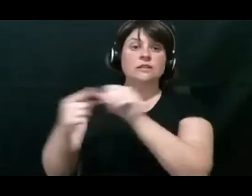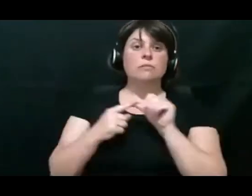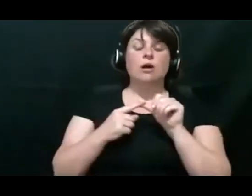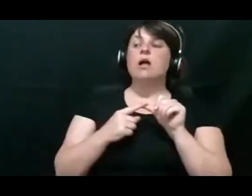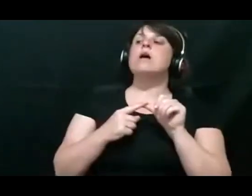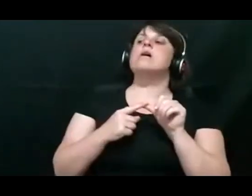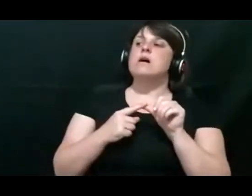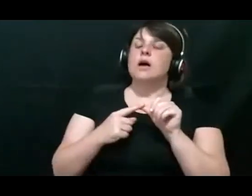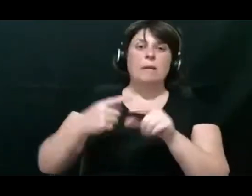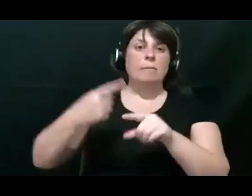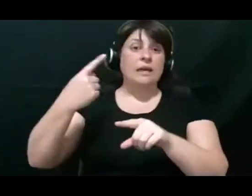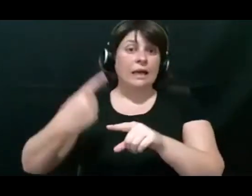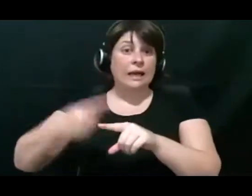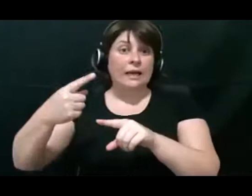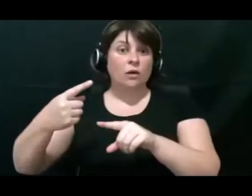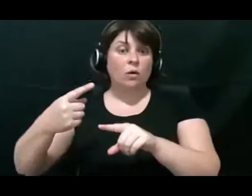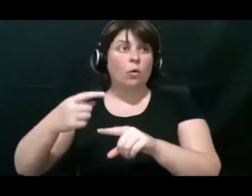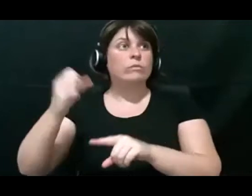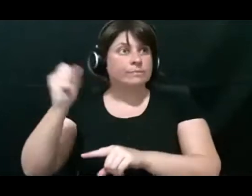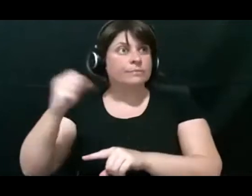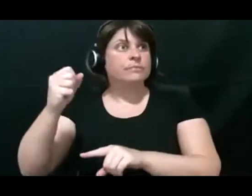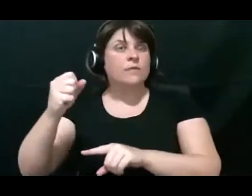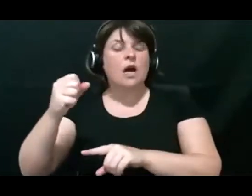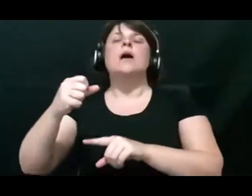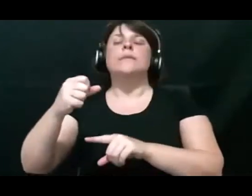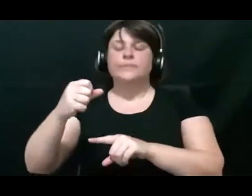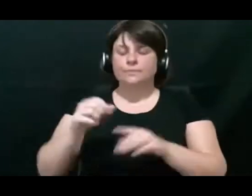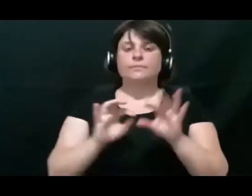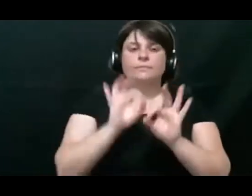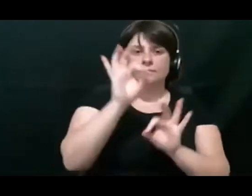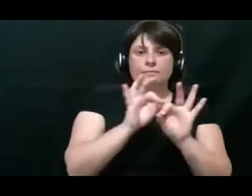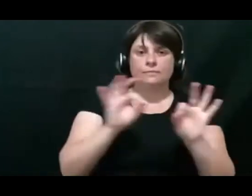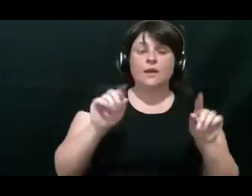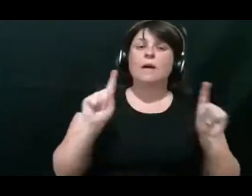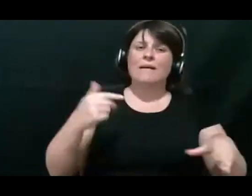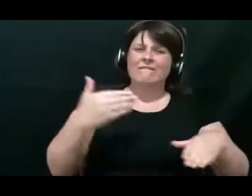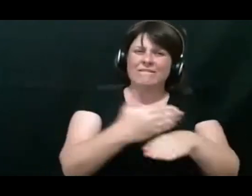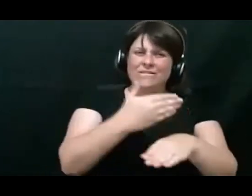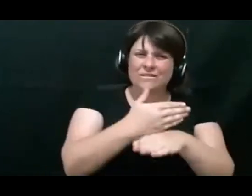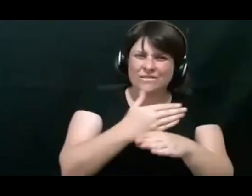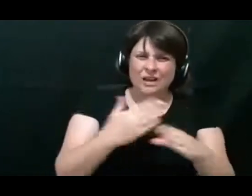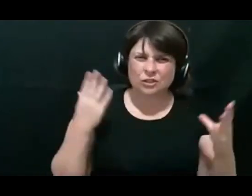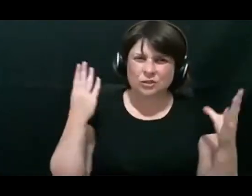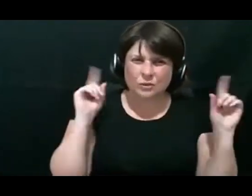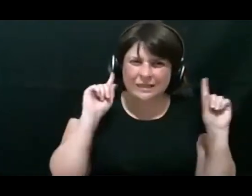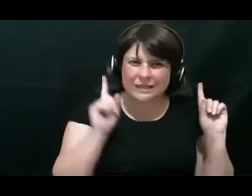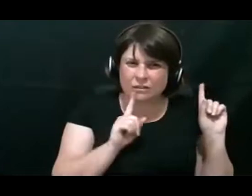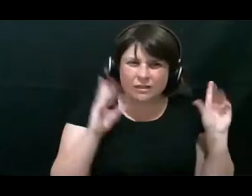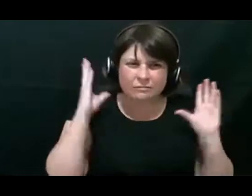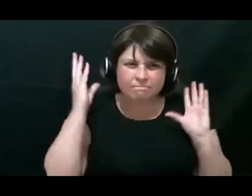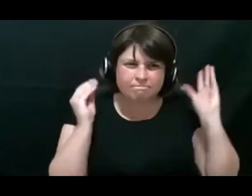However, functional hearing measures in day‑to‑day life what kinds of sounds, what kind of auditory